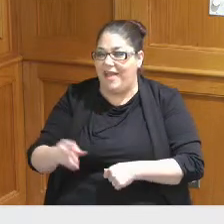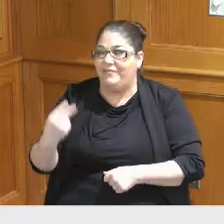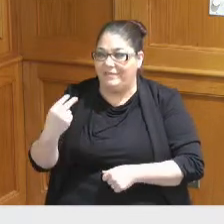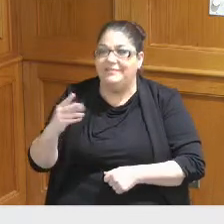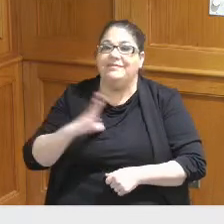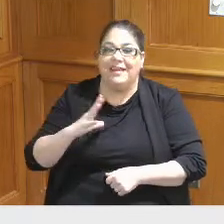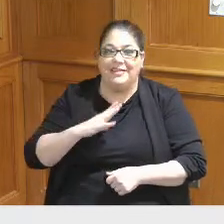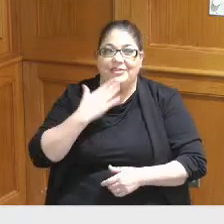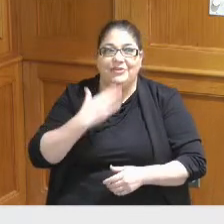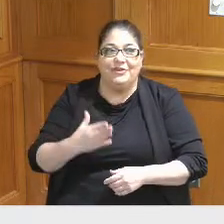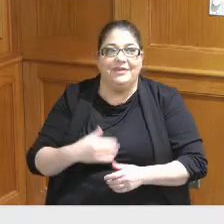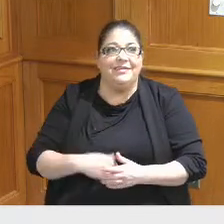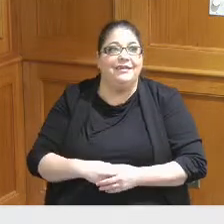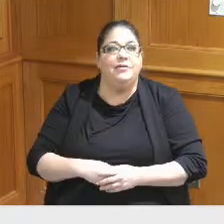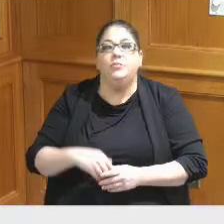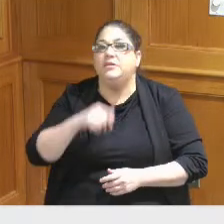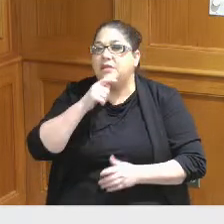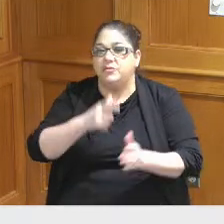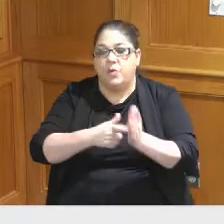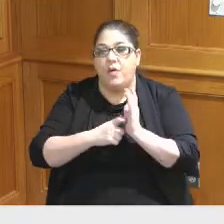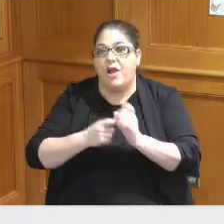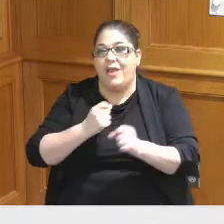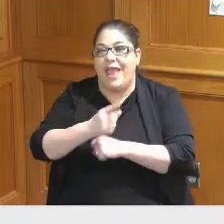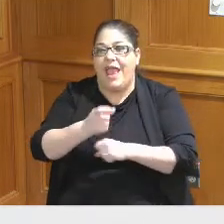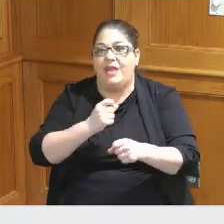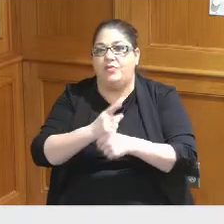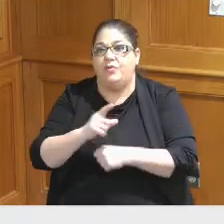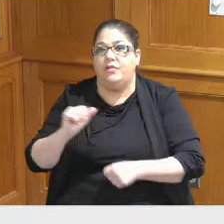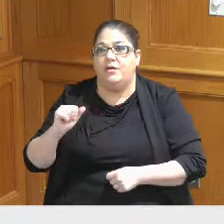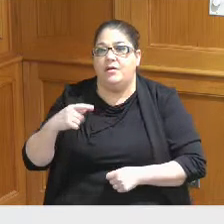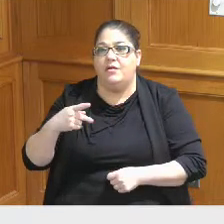but it would not require an annual appropriation that would be something that the trustee would